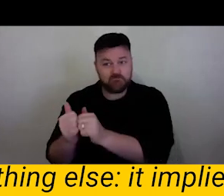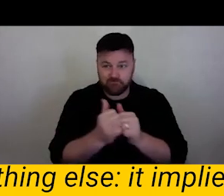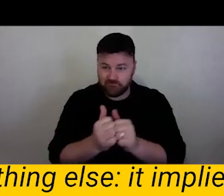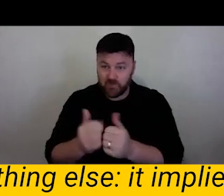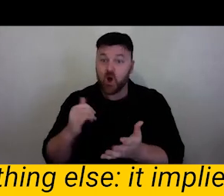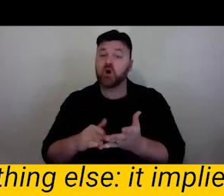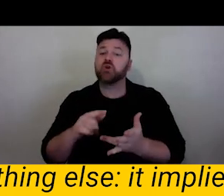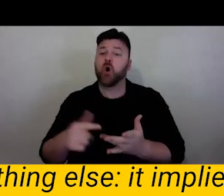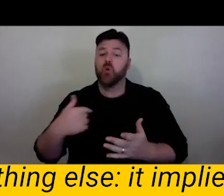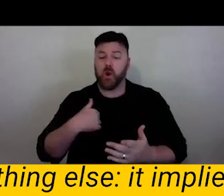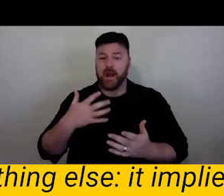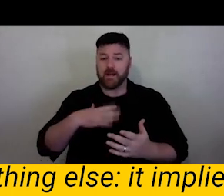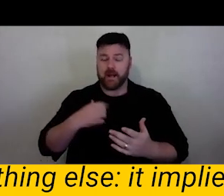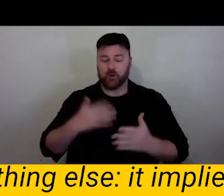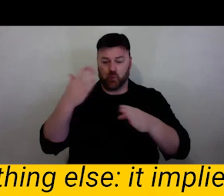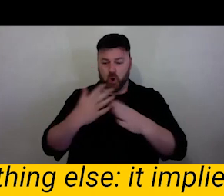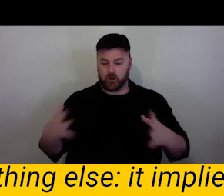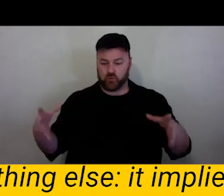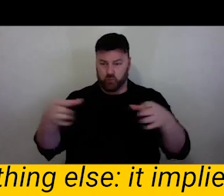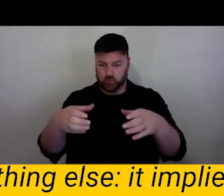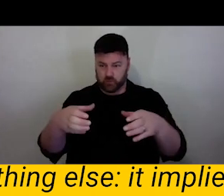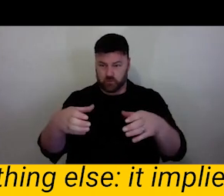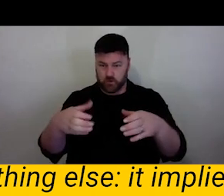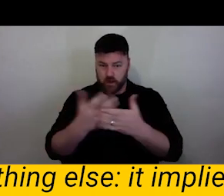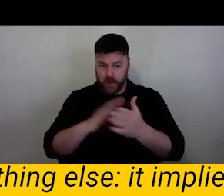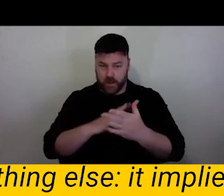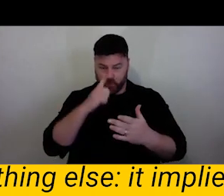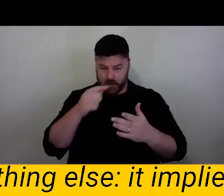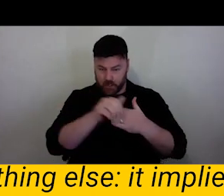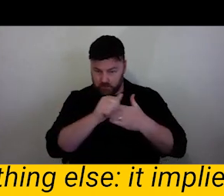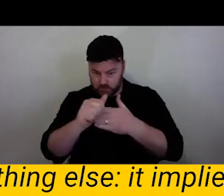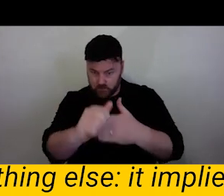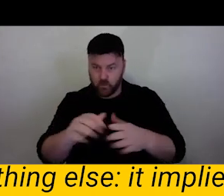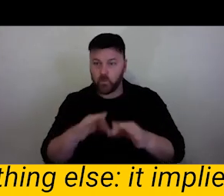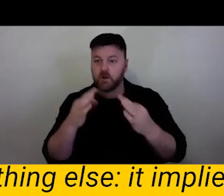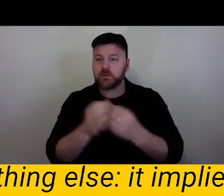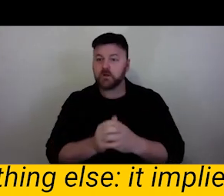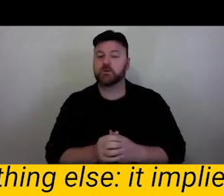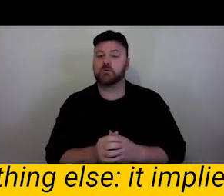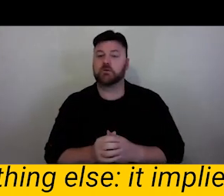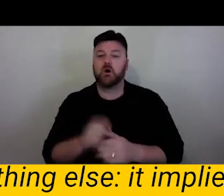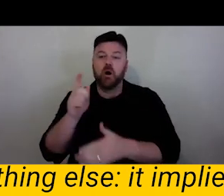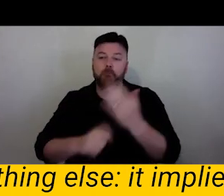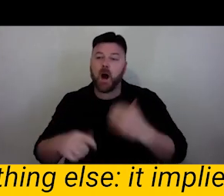for the company, strategic directions, artistic programs, buying cheese for the board meetings.